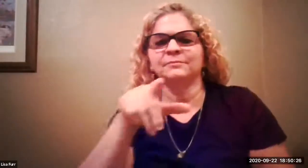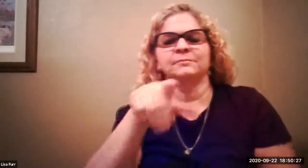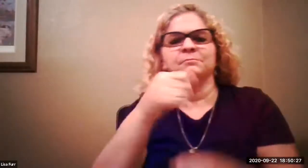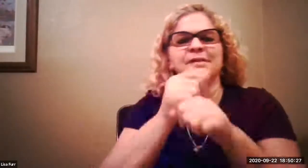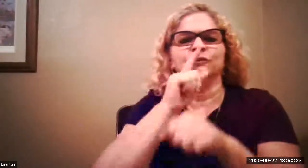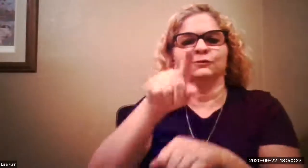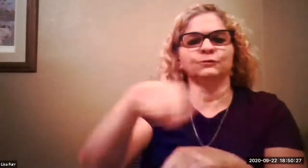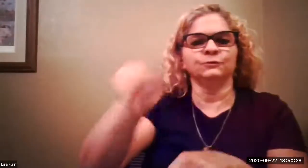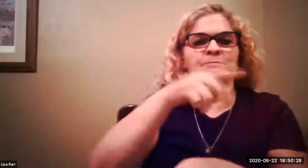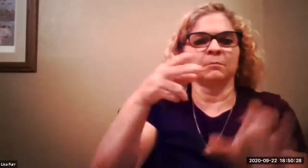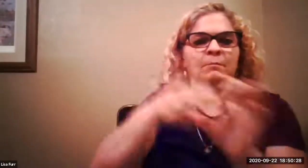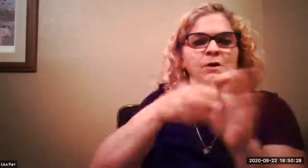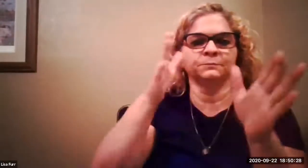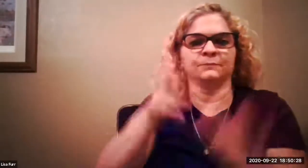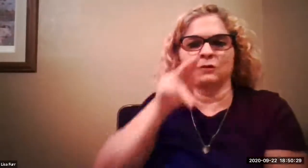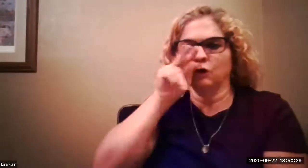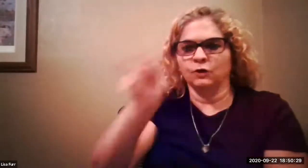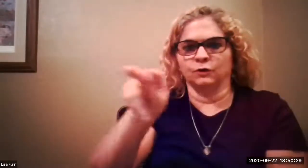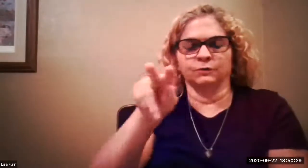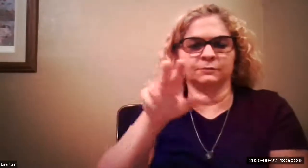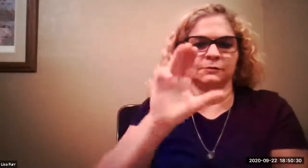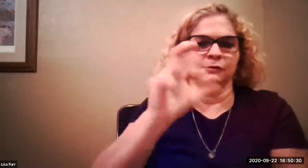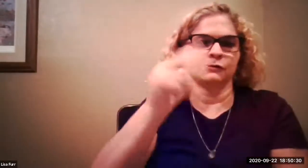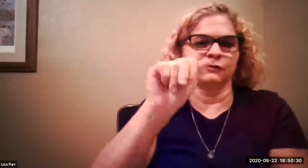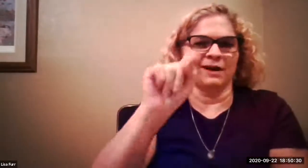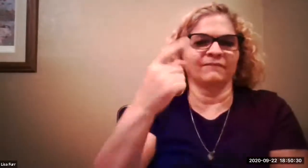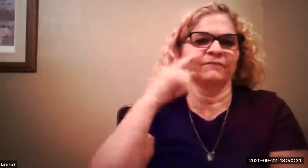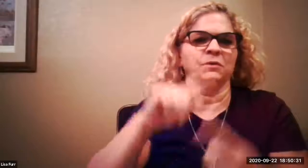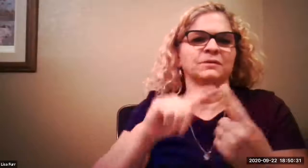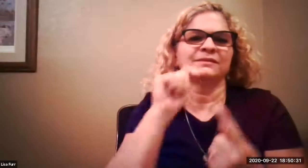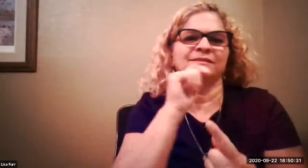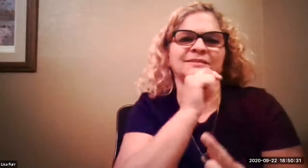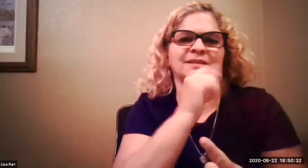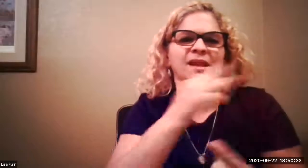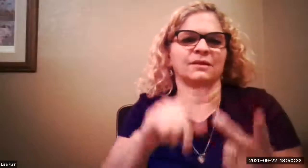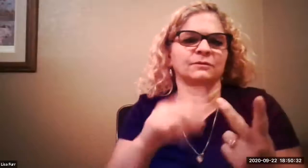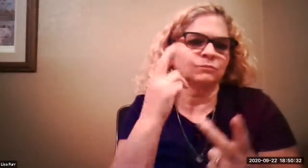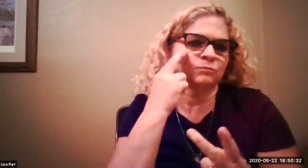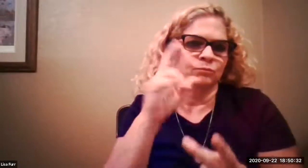it's happened very quickly make sure that participants look at the